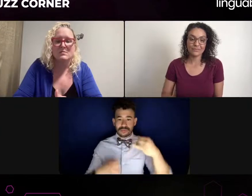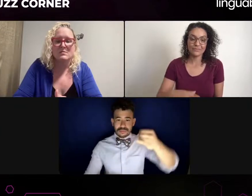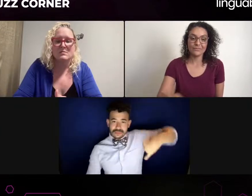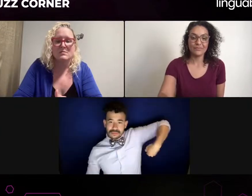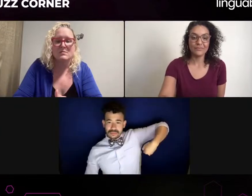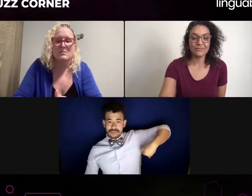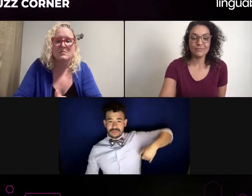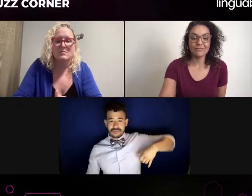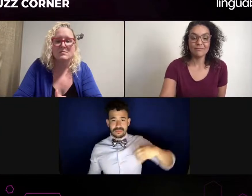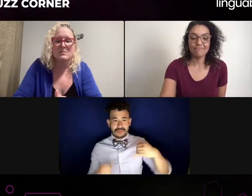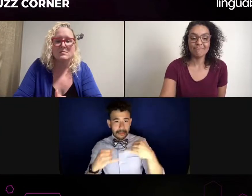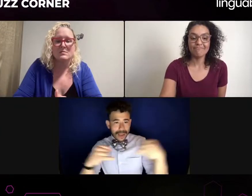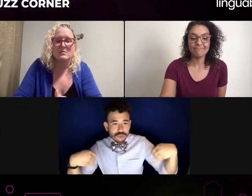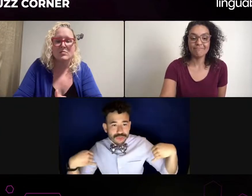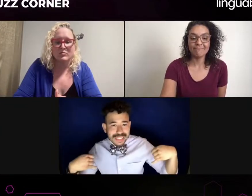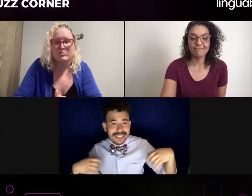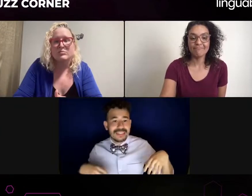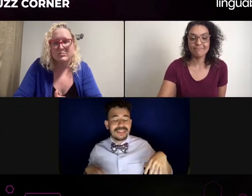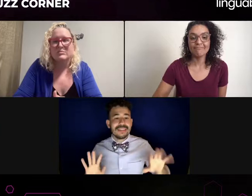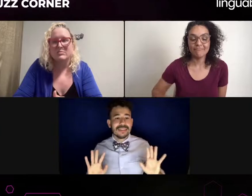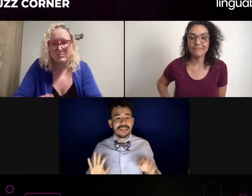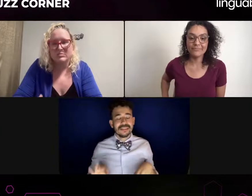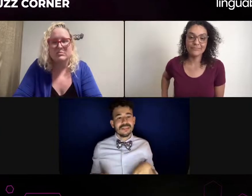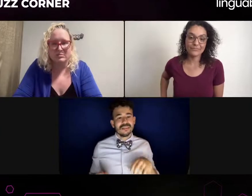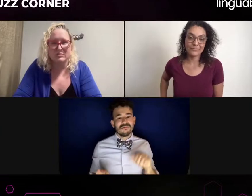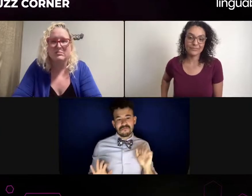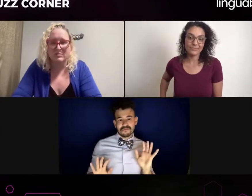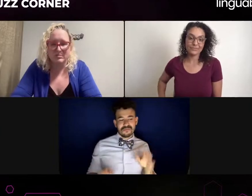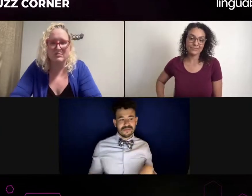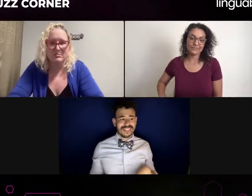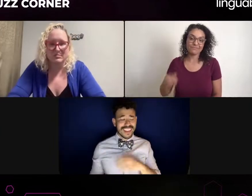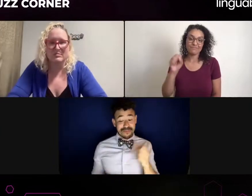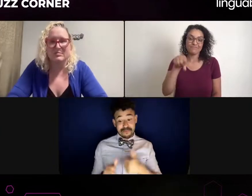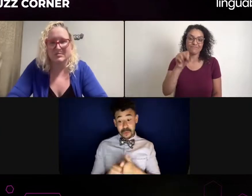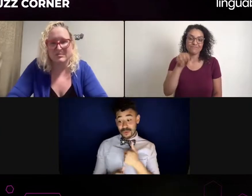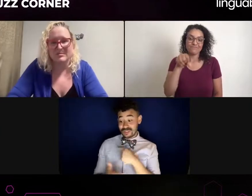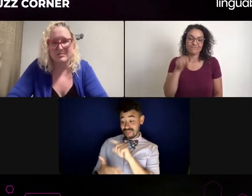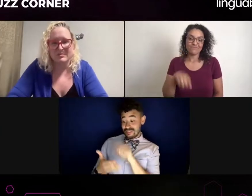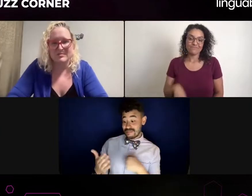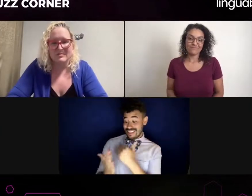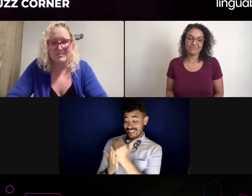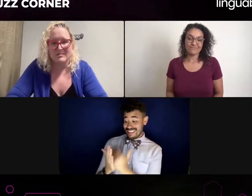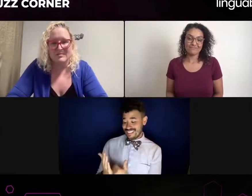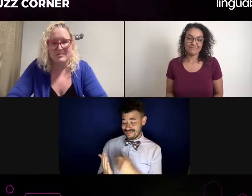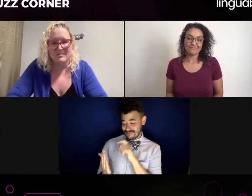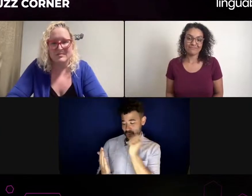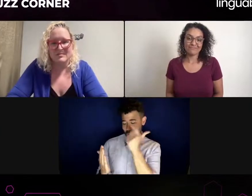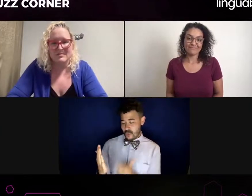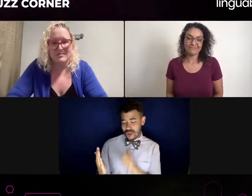Like you also did in that way of letting us know, like letting the casting director know. I really appreciate that. I wish more interpreters did things like that